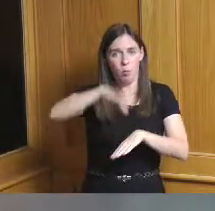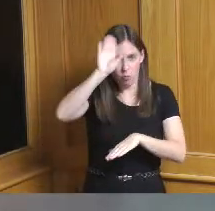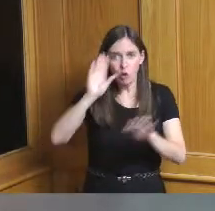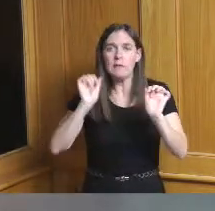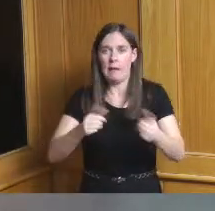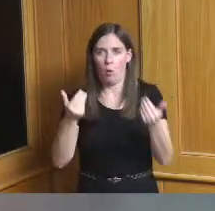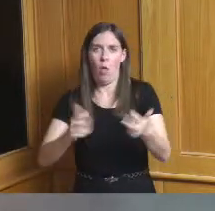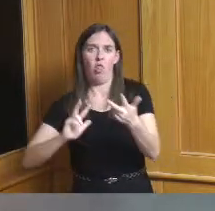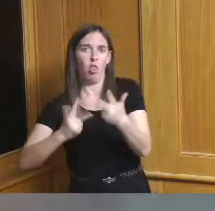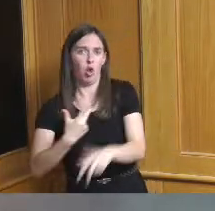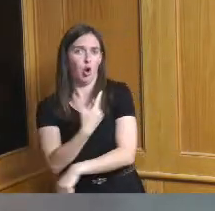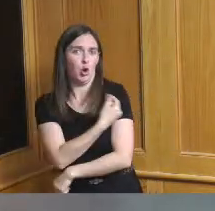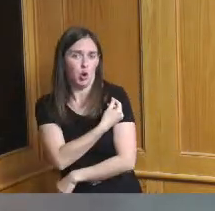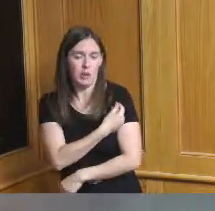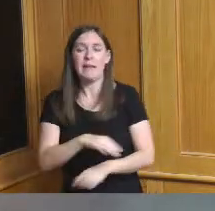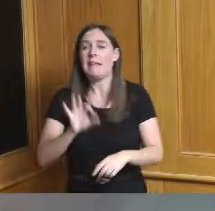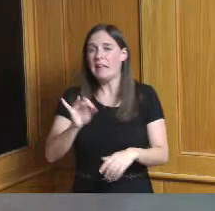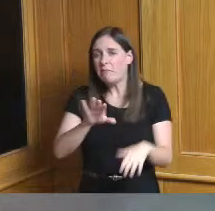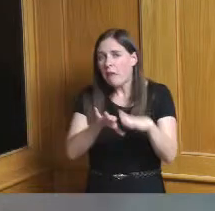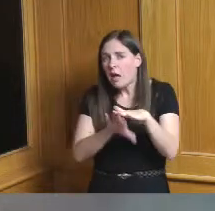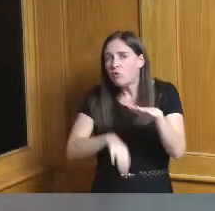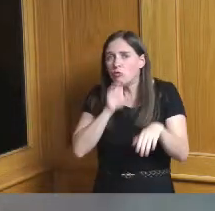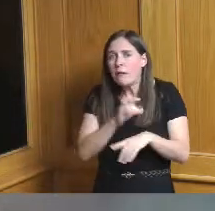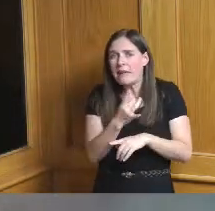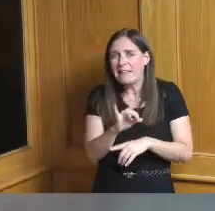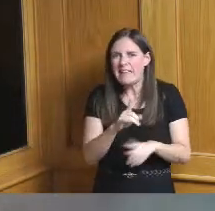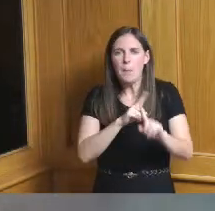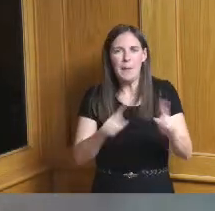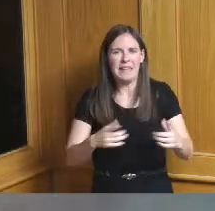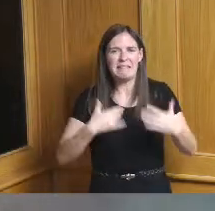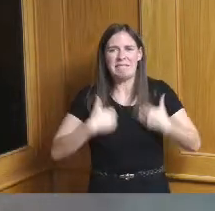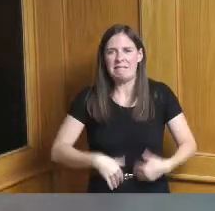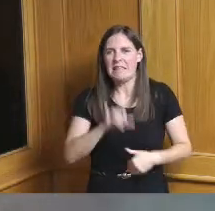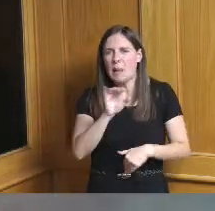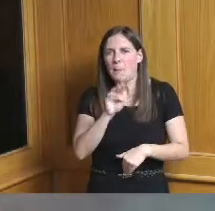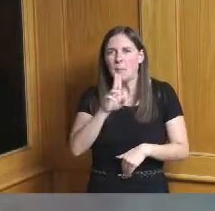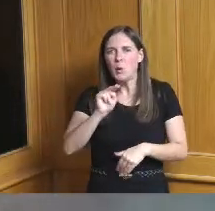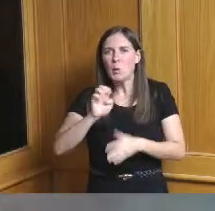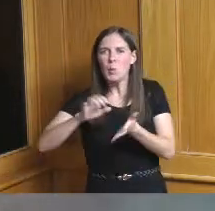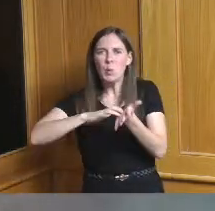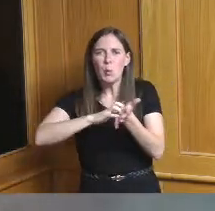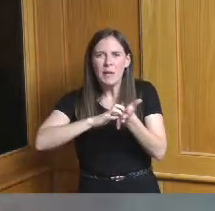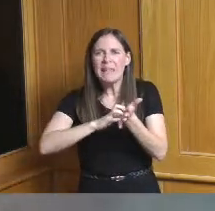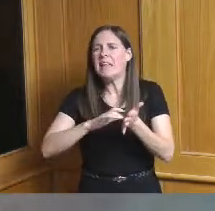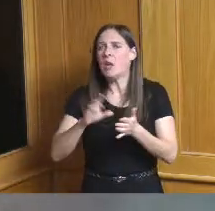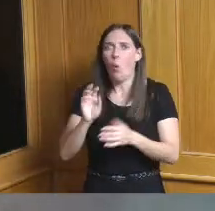underlying medical condition and anyone that works in a high risk setting and that is self-defined